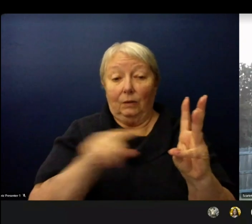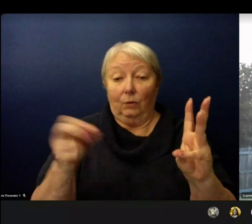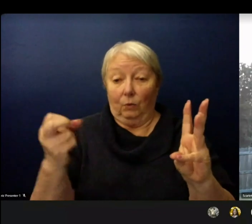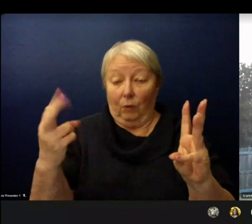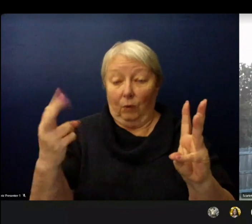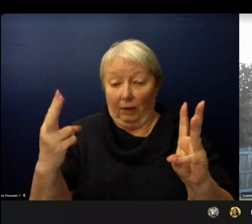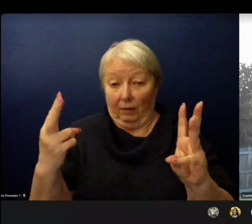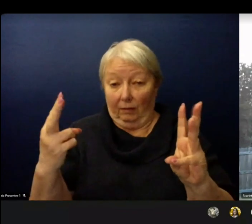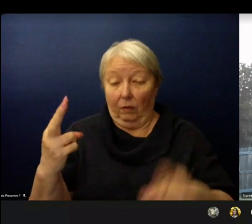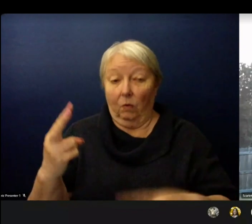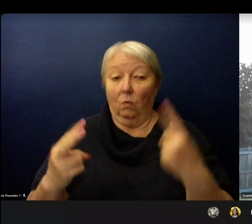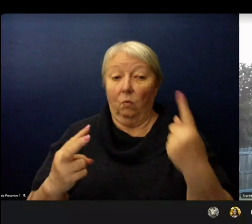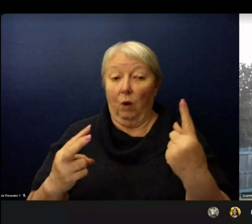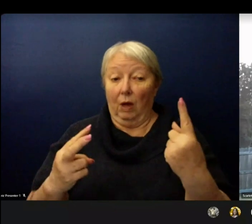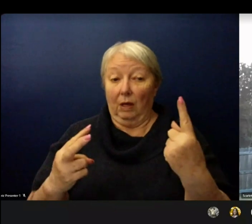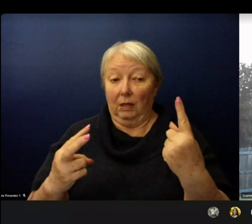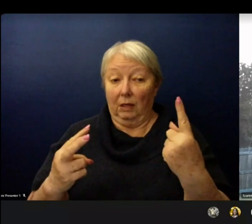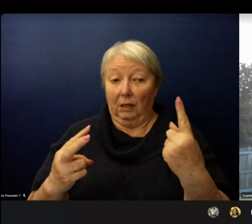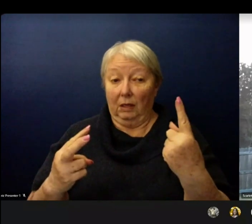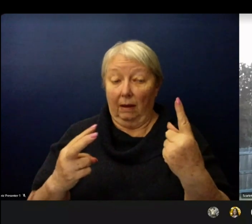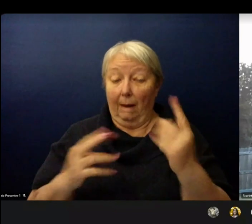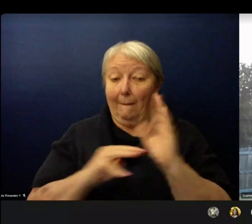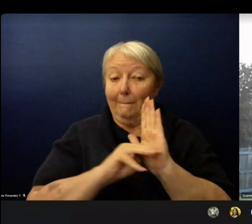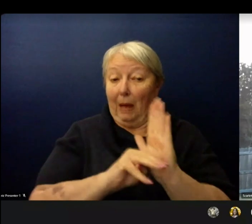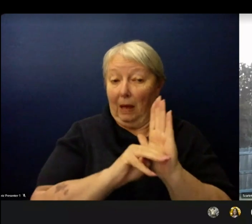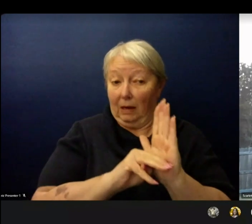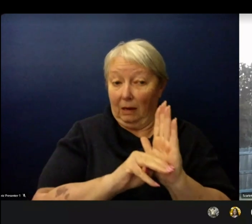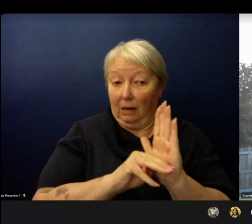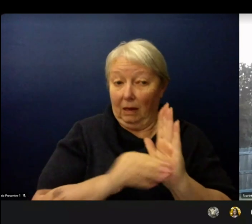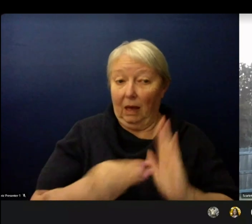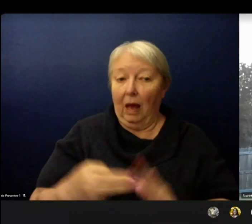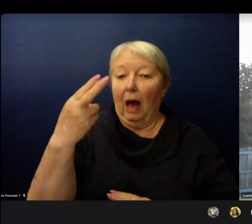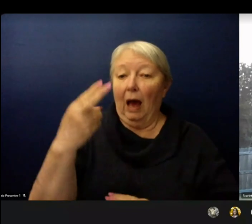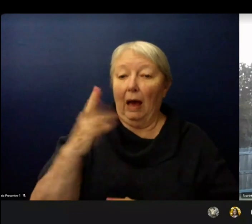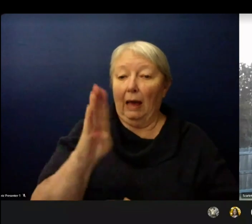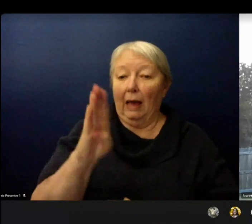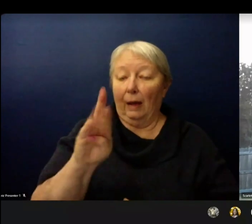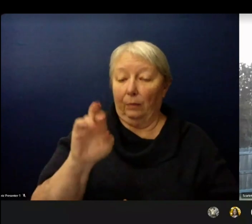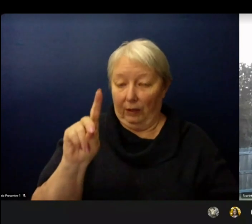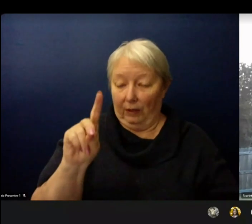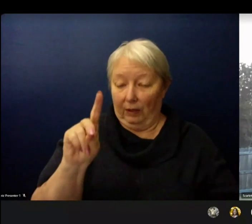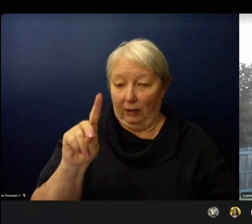and a half days of in-person instruction and a 100 percent remote instruction model.